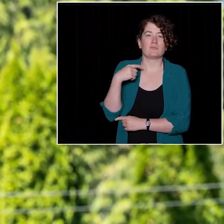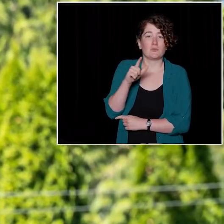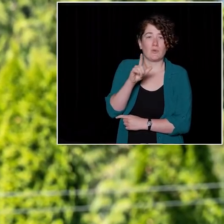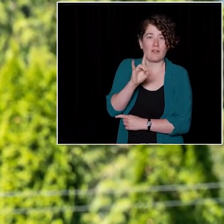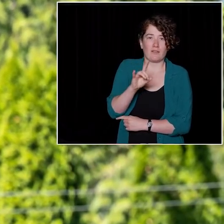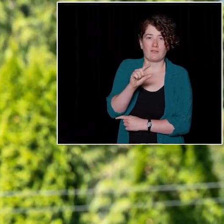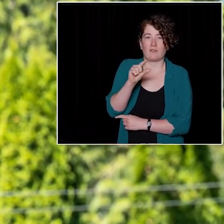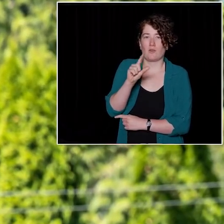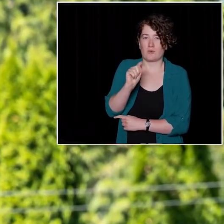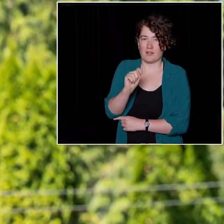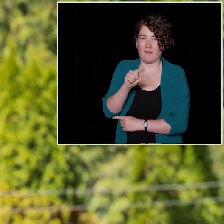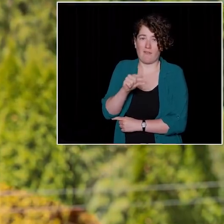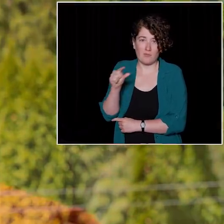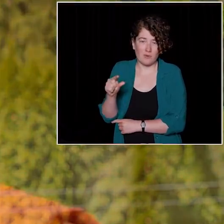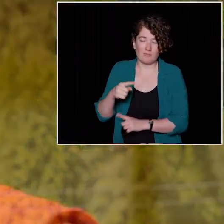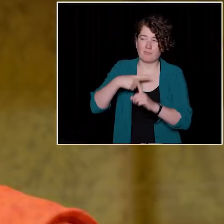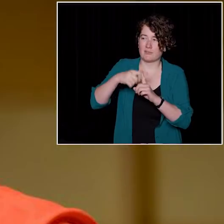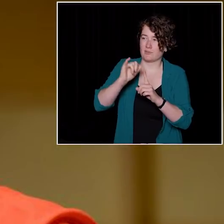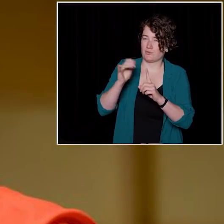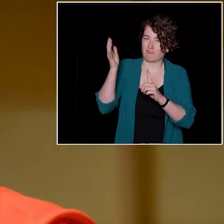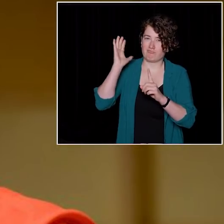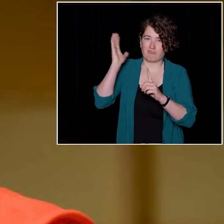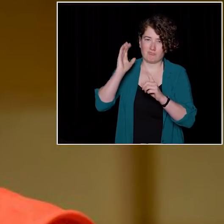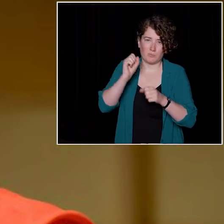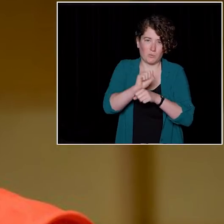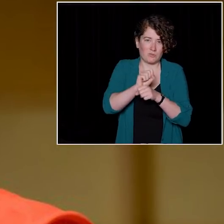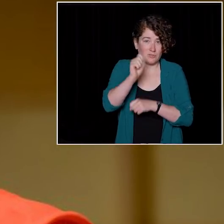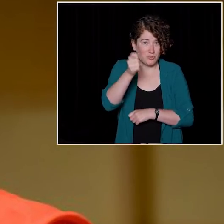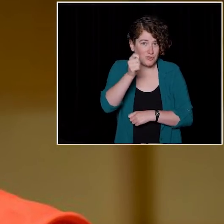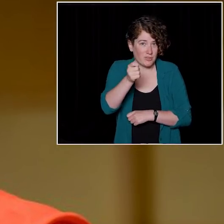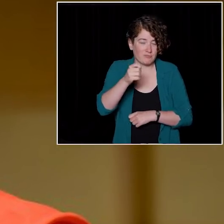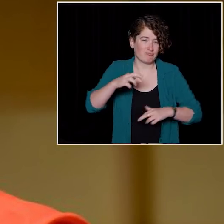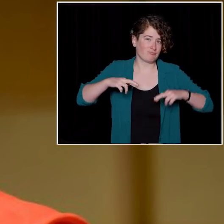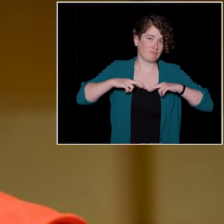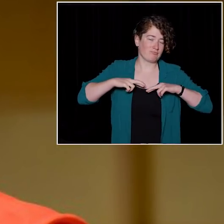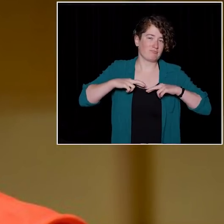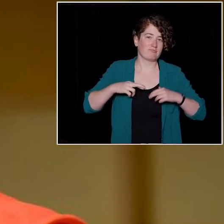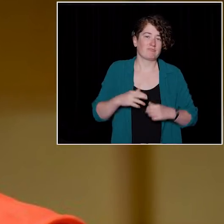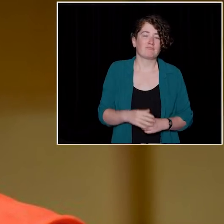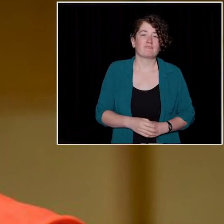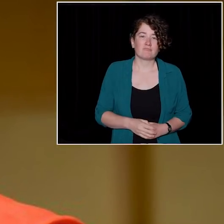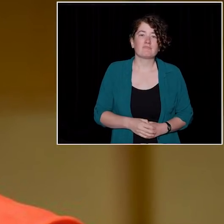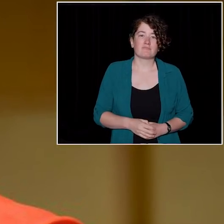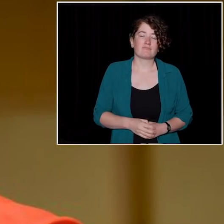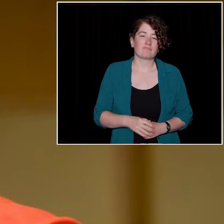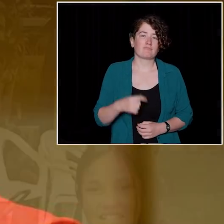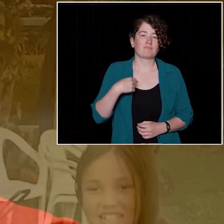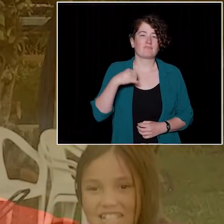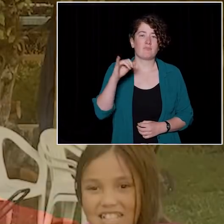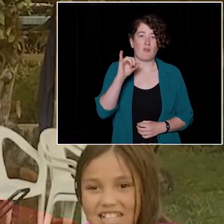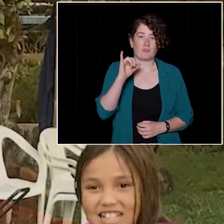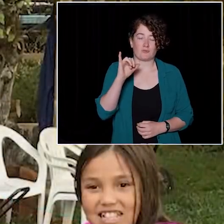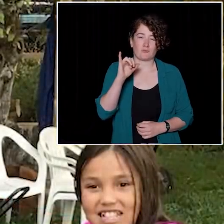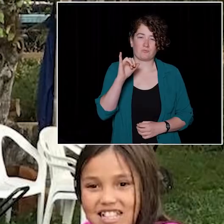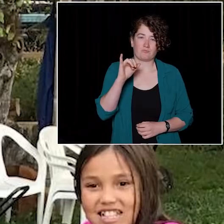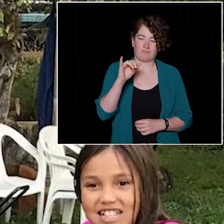I'm a retired judge. Aboriginal name, Xwĕ lī qwĕl tĕl It means means speaker of the house.